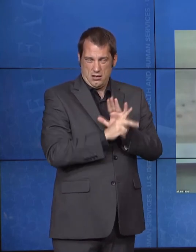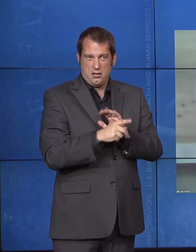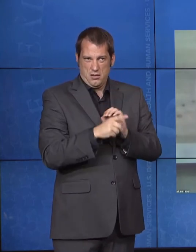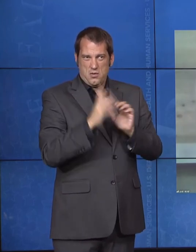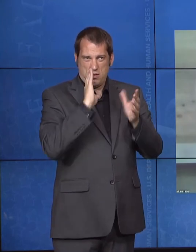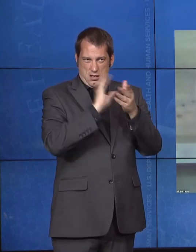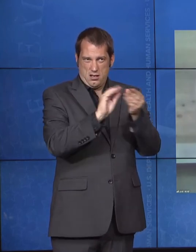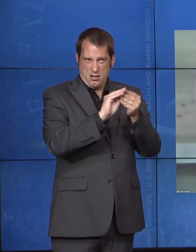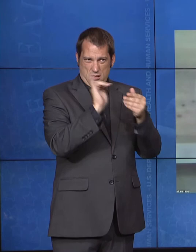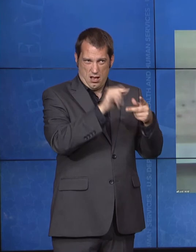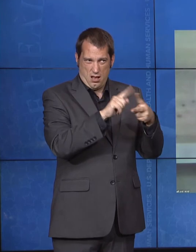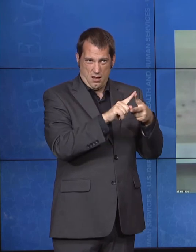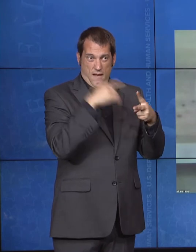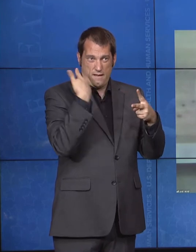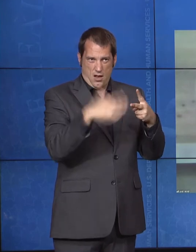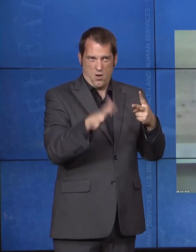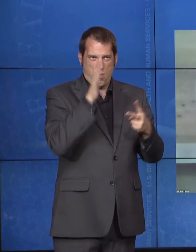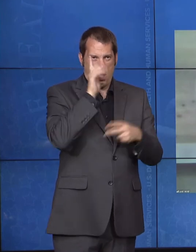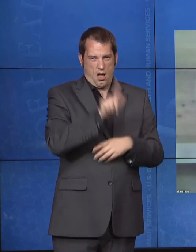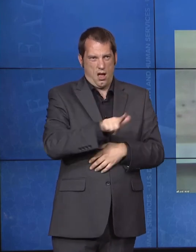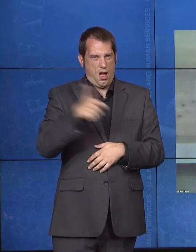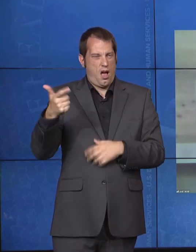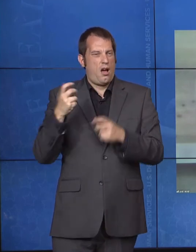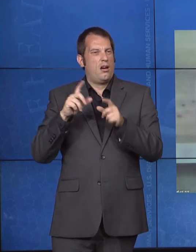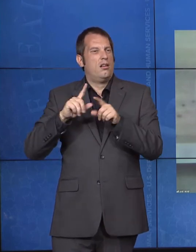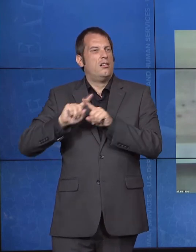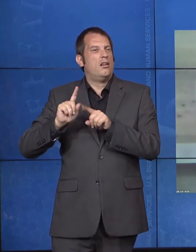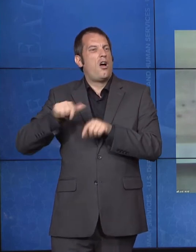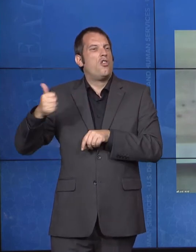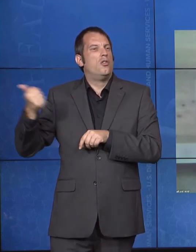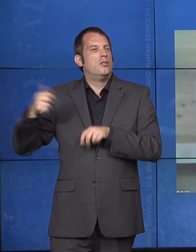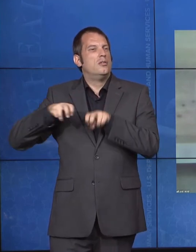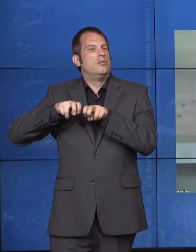of our other panelists, because the other thing Calder mentioned that I want to come